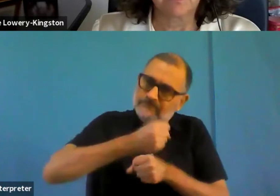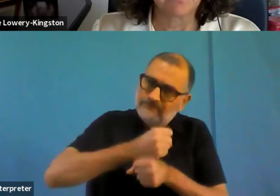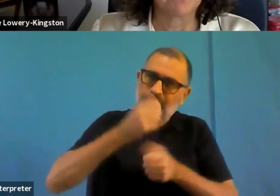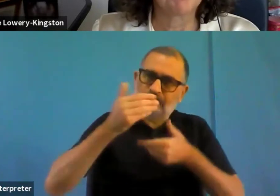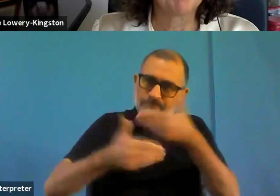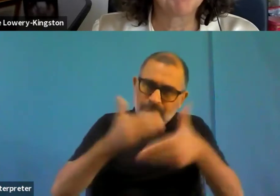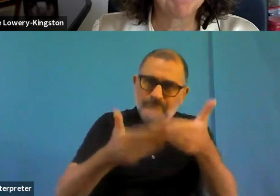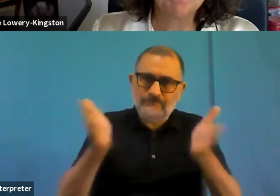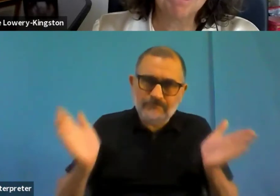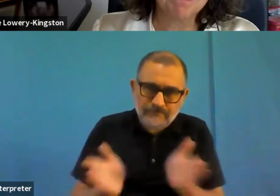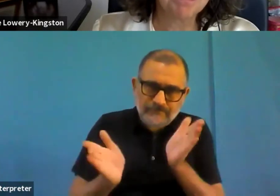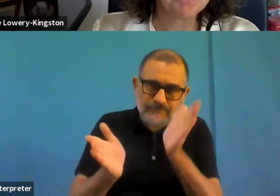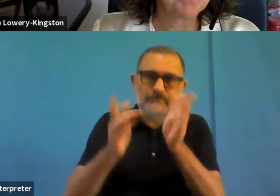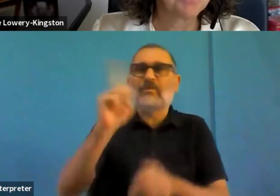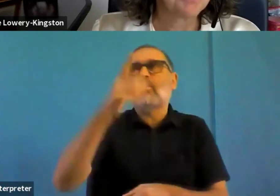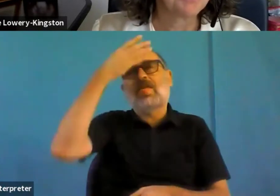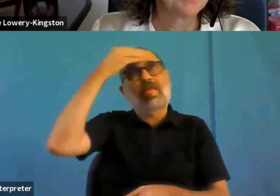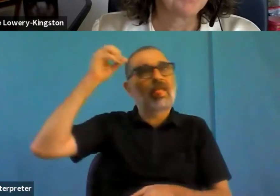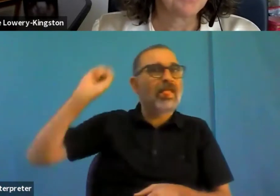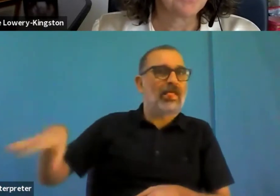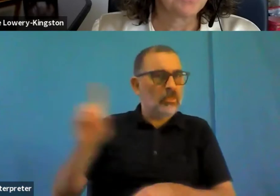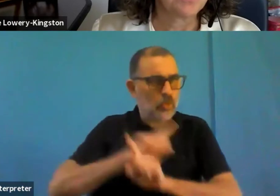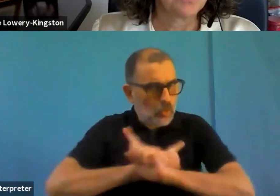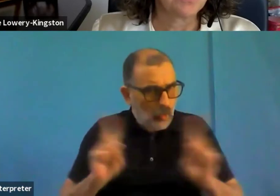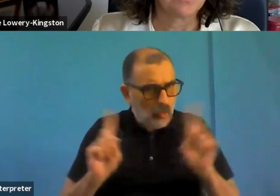Because if you do so, again, you are leaving us behind.